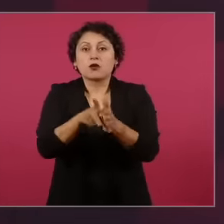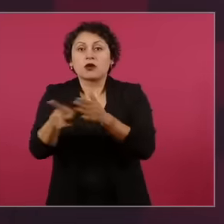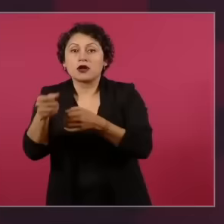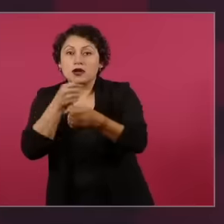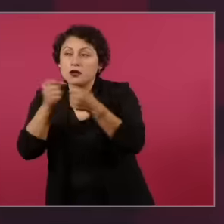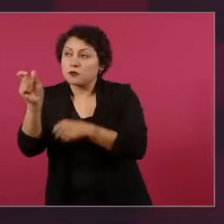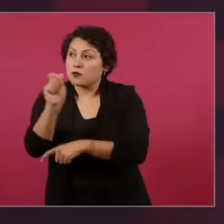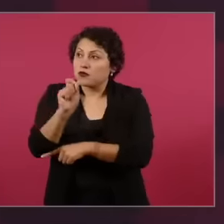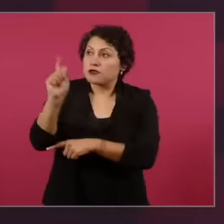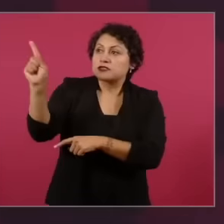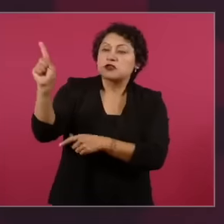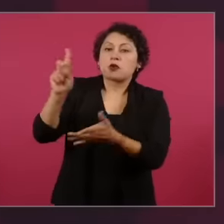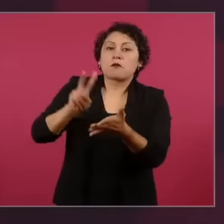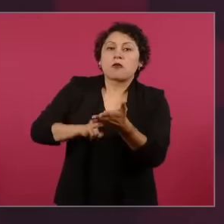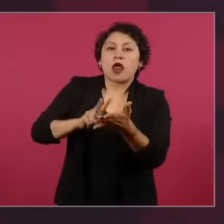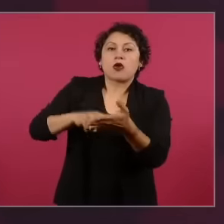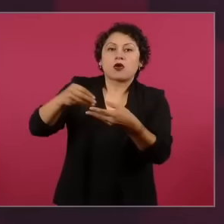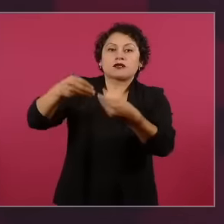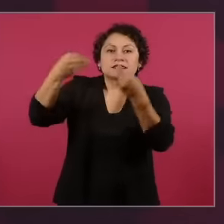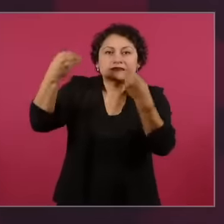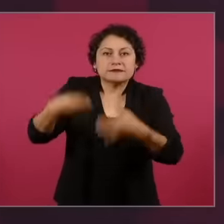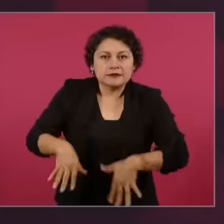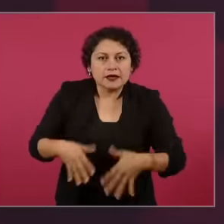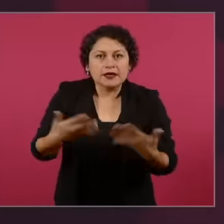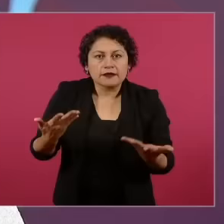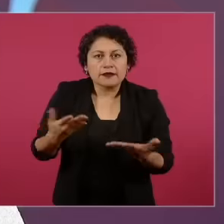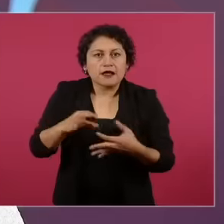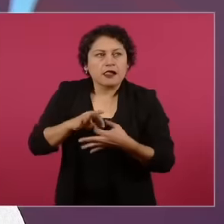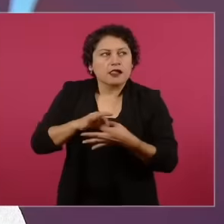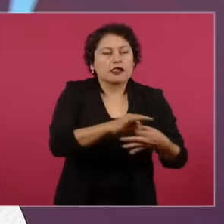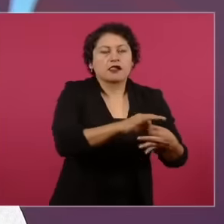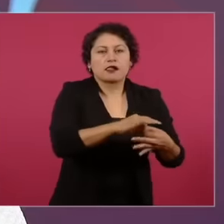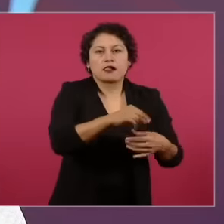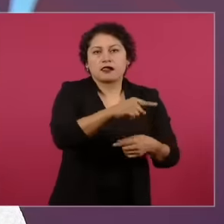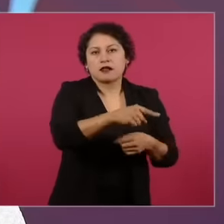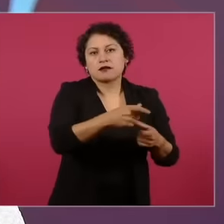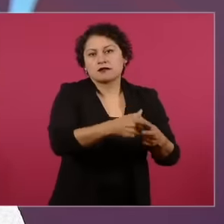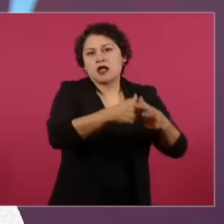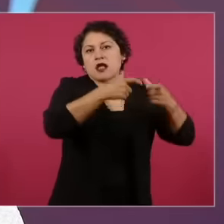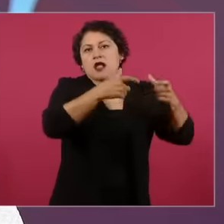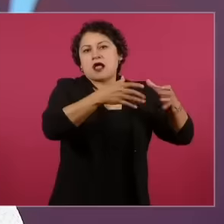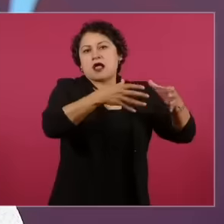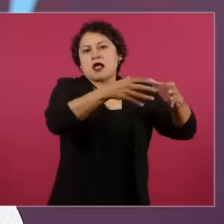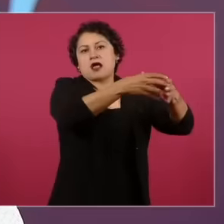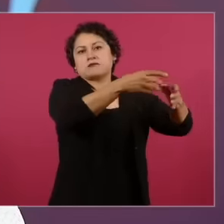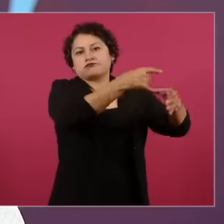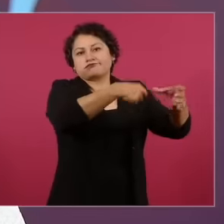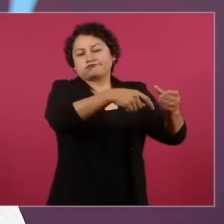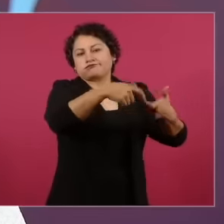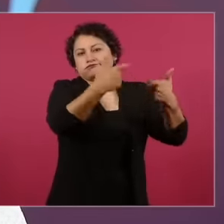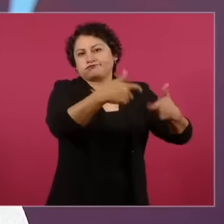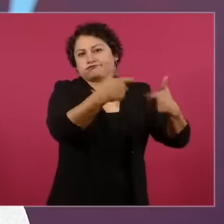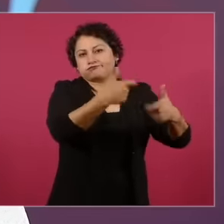this profession and ally themselves with Big capital or the powers for their own benefit, even more